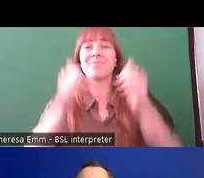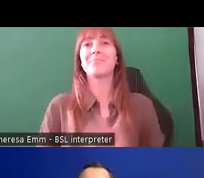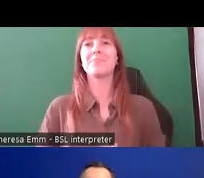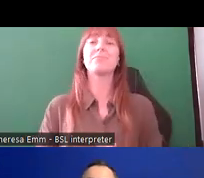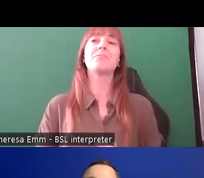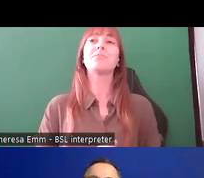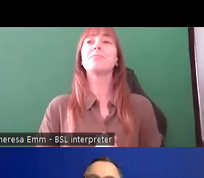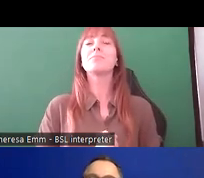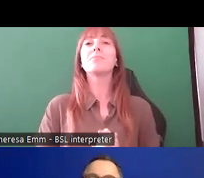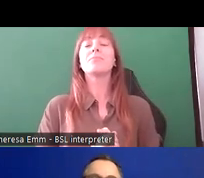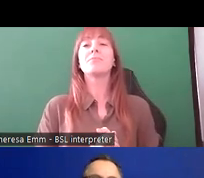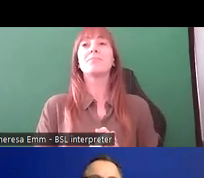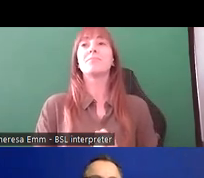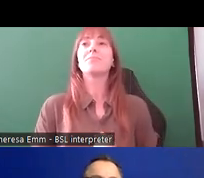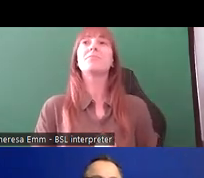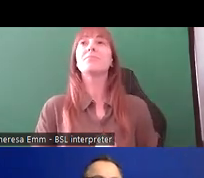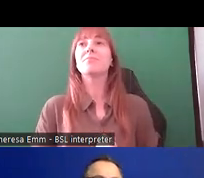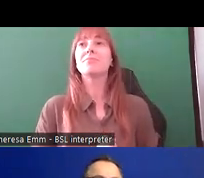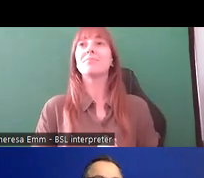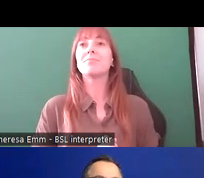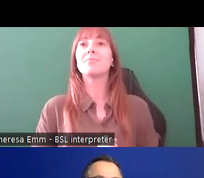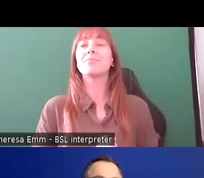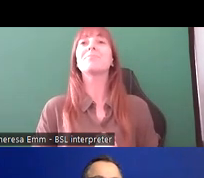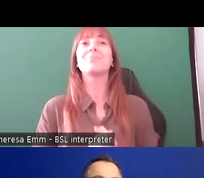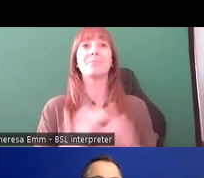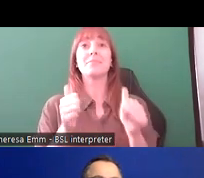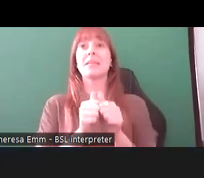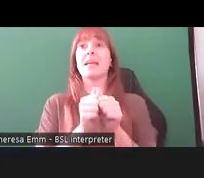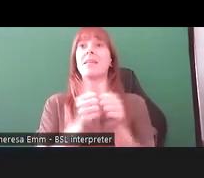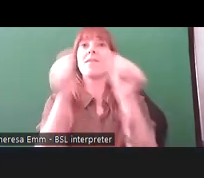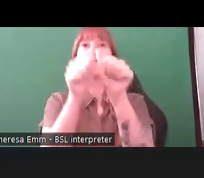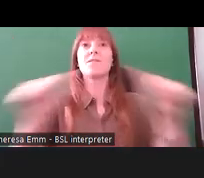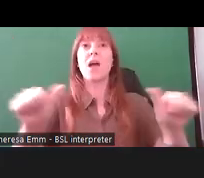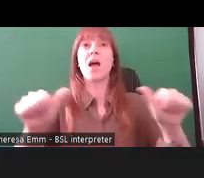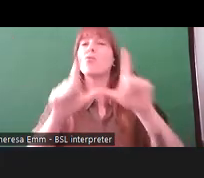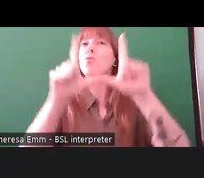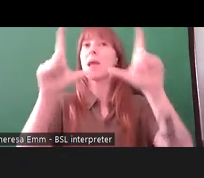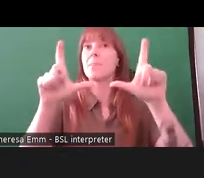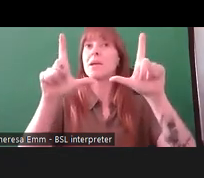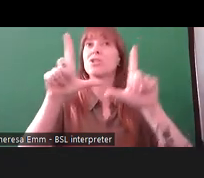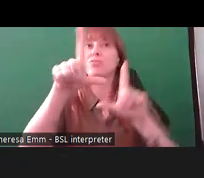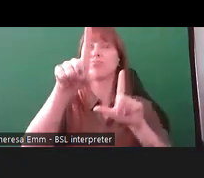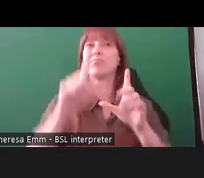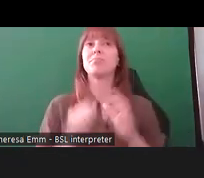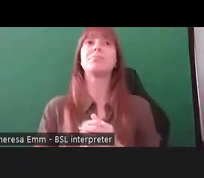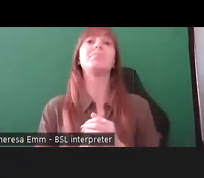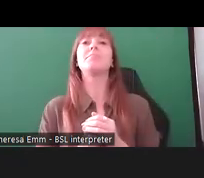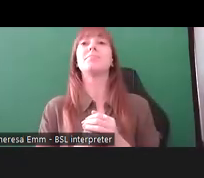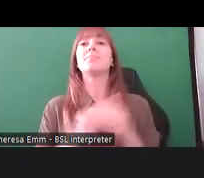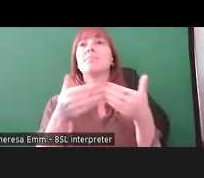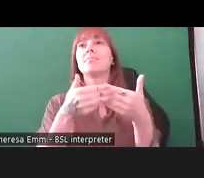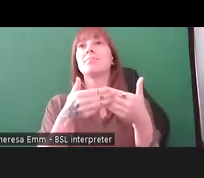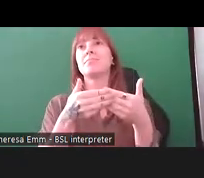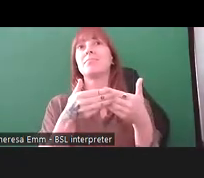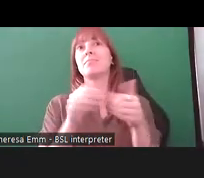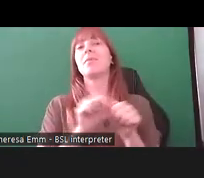Then let me see, yeah. Then the final image I've got, before we can move on to questions,